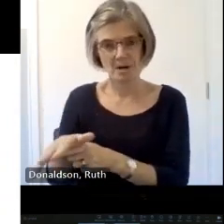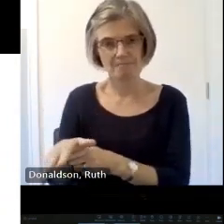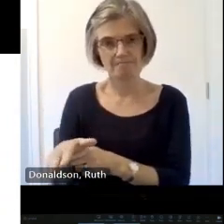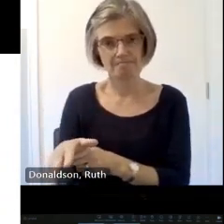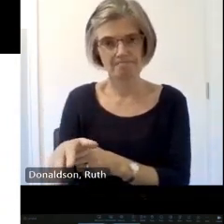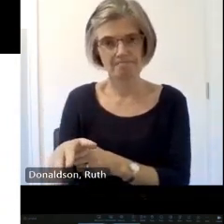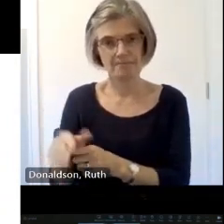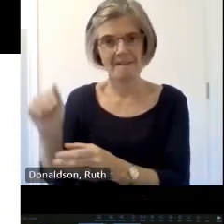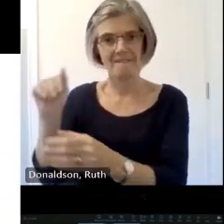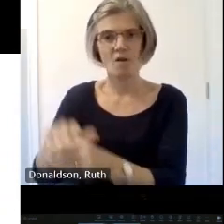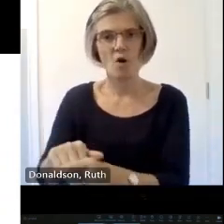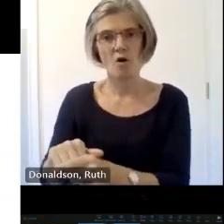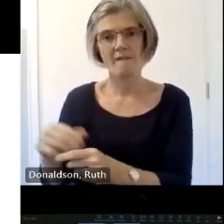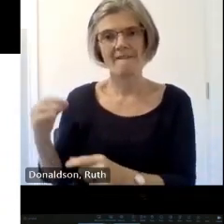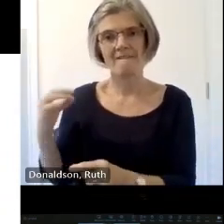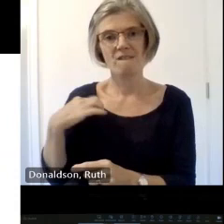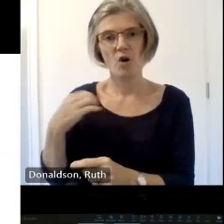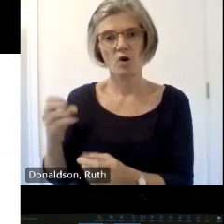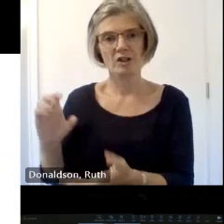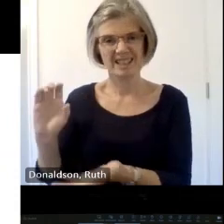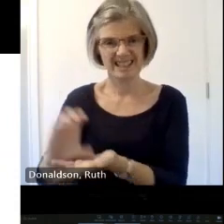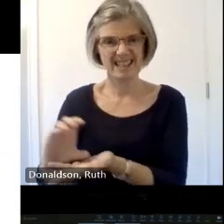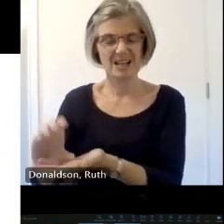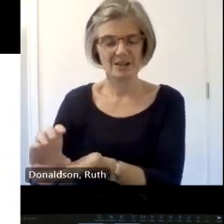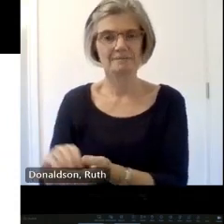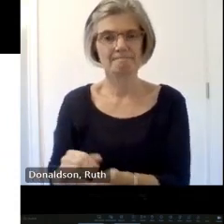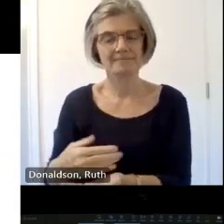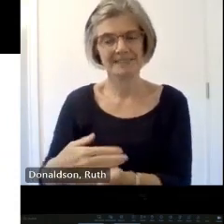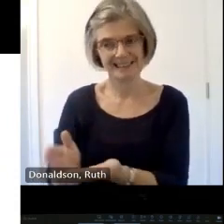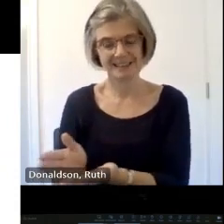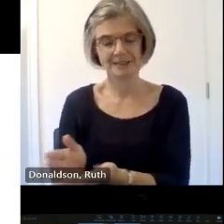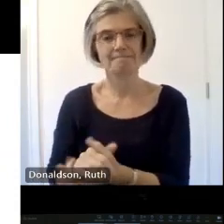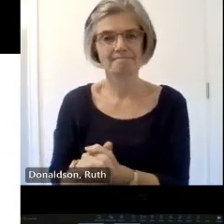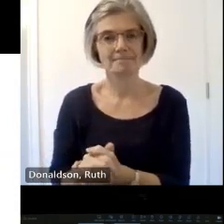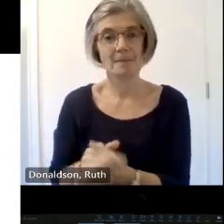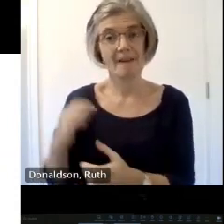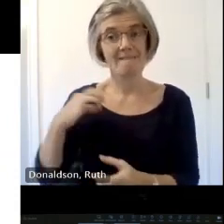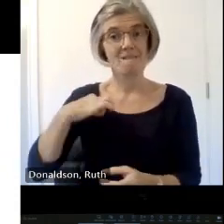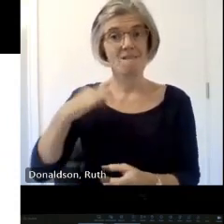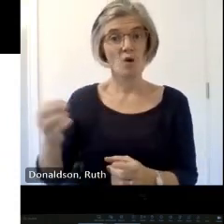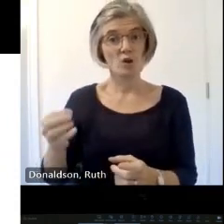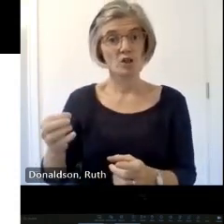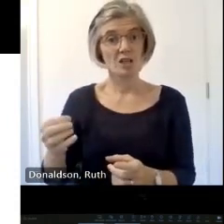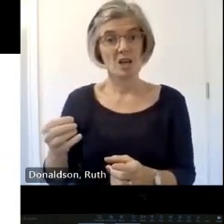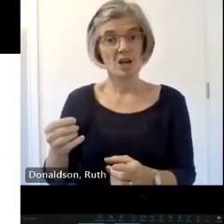Scotland volunteer of the award in volunteer of the Year award in 2016 for award assigning Gardens